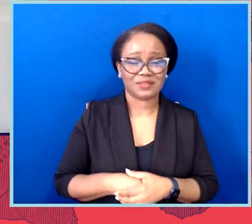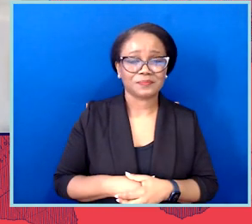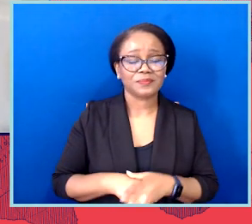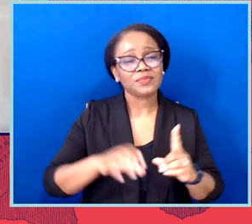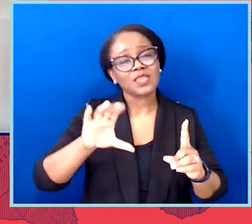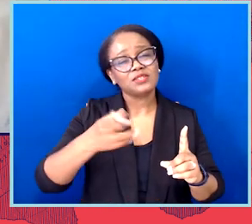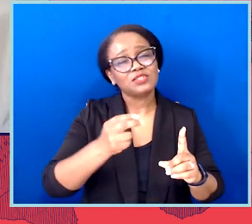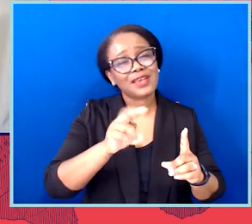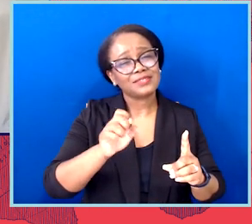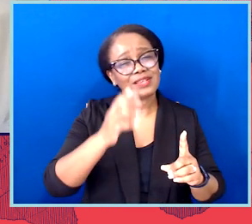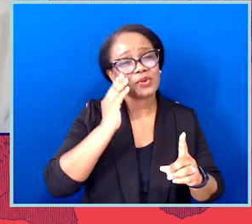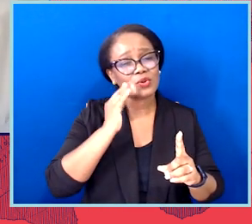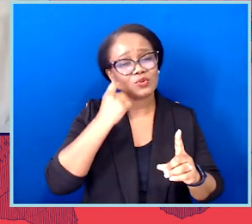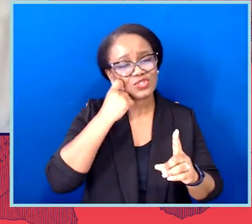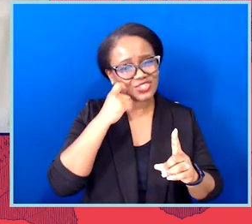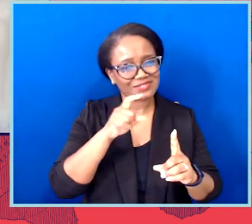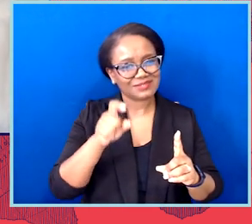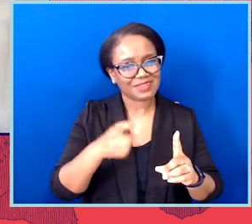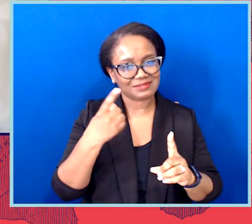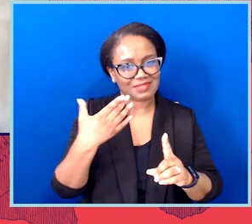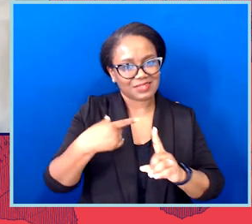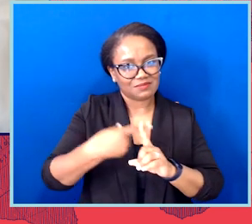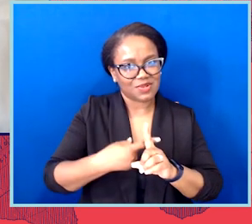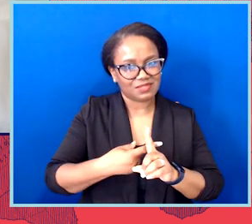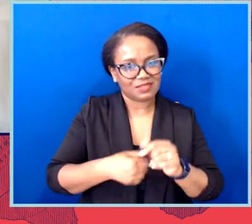youth sports bills— but maybe before the Texas House Committee?